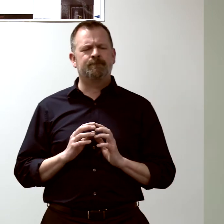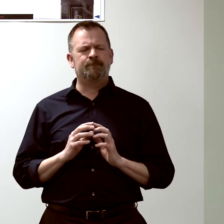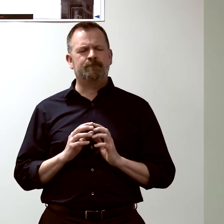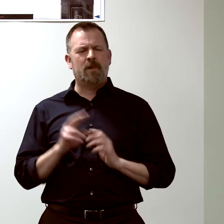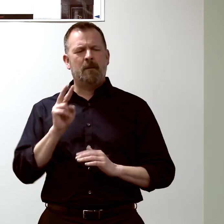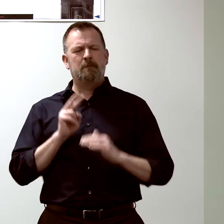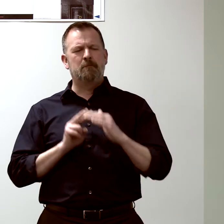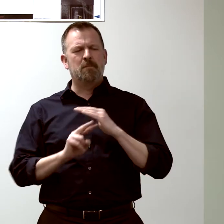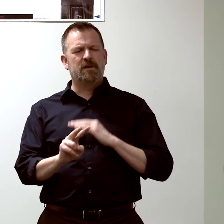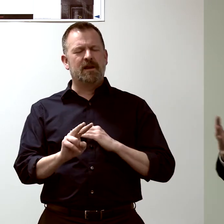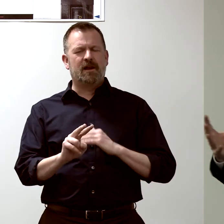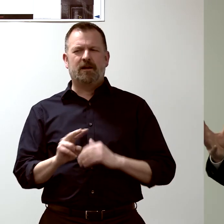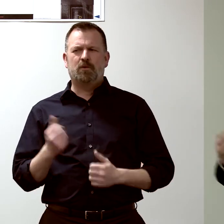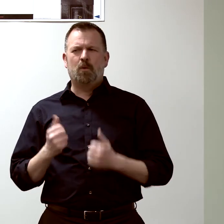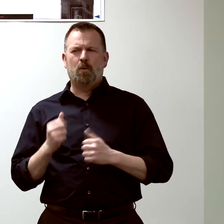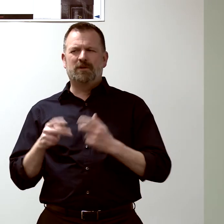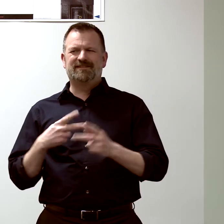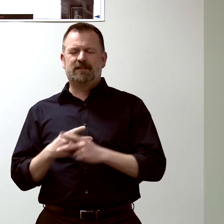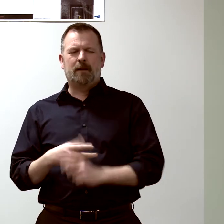to extend the protection.